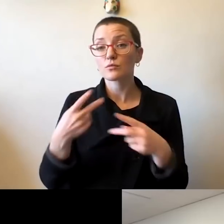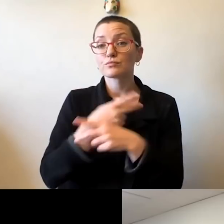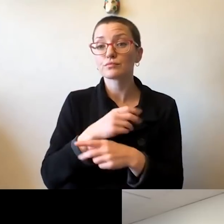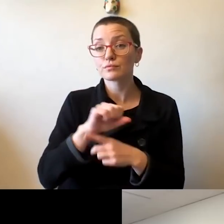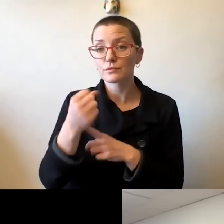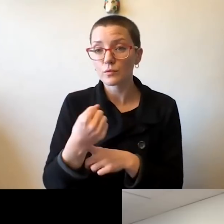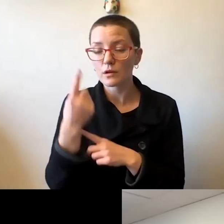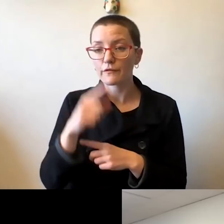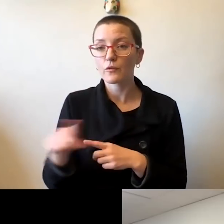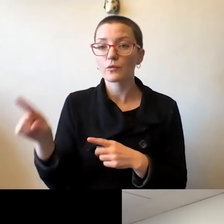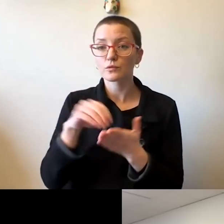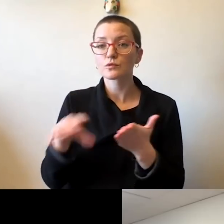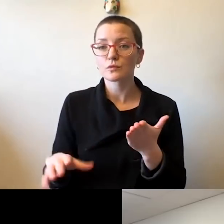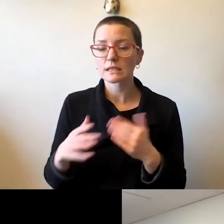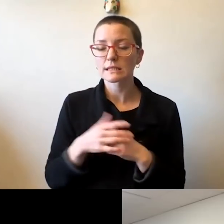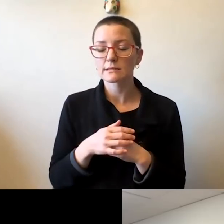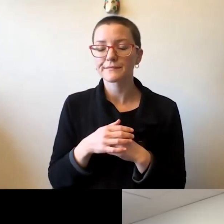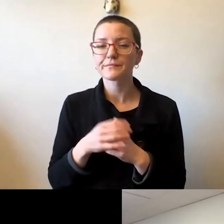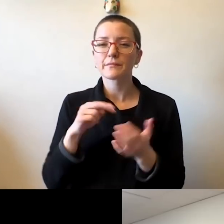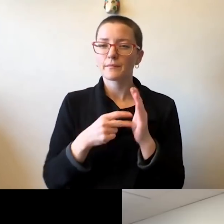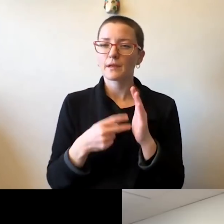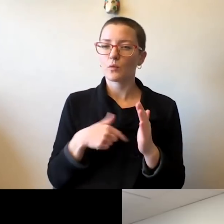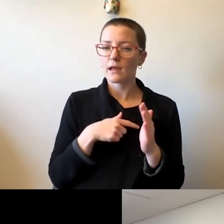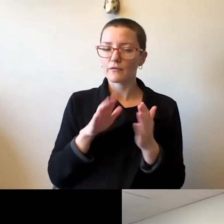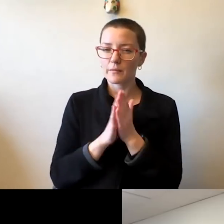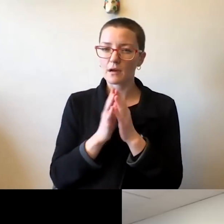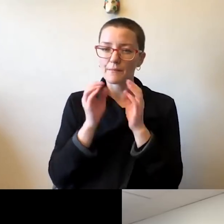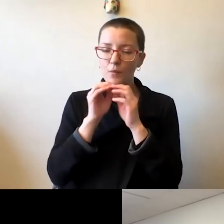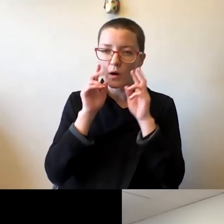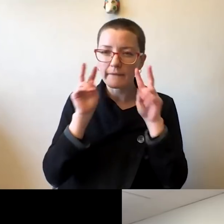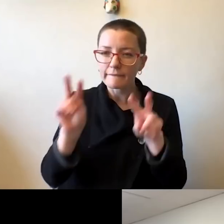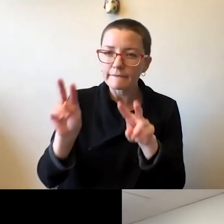And we have to be much more vigilant about how we address this.